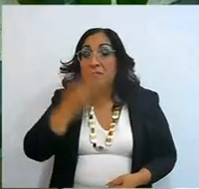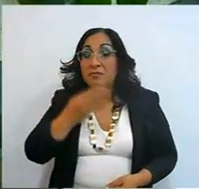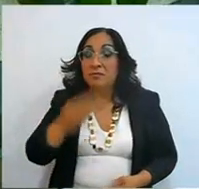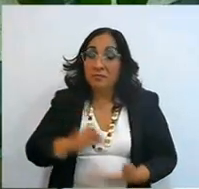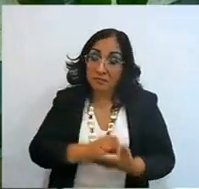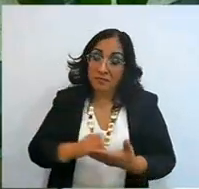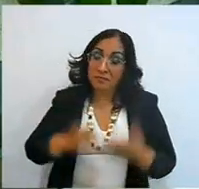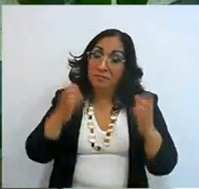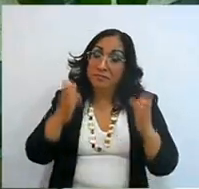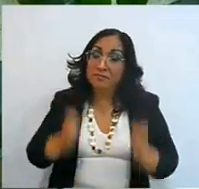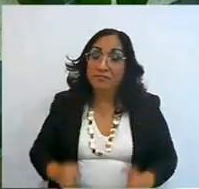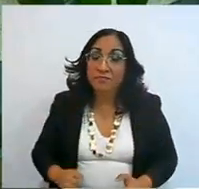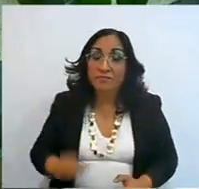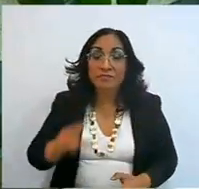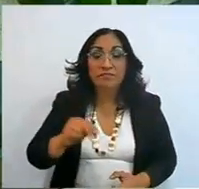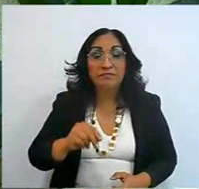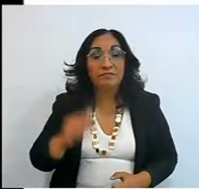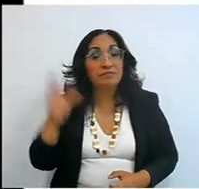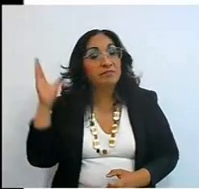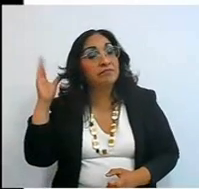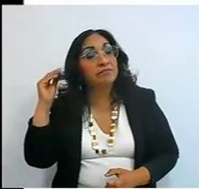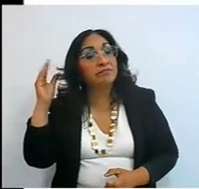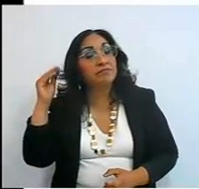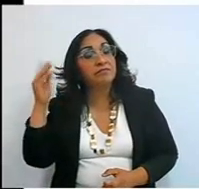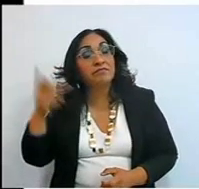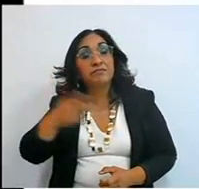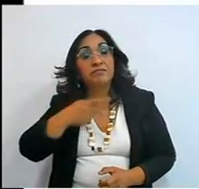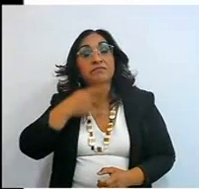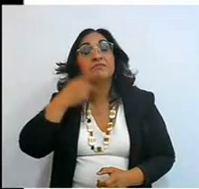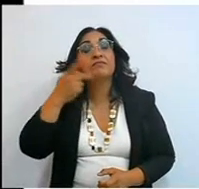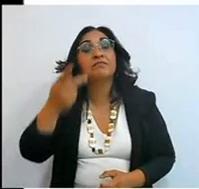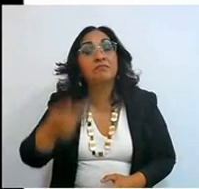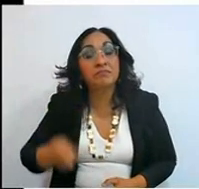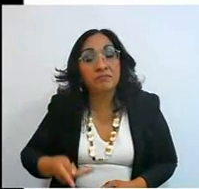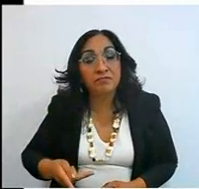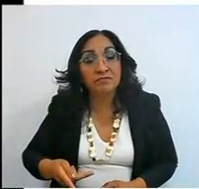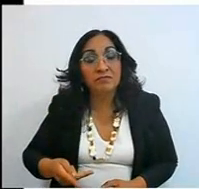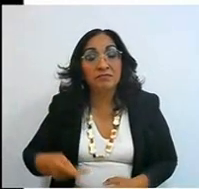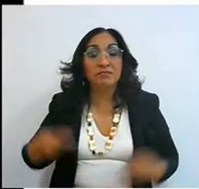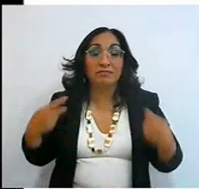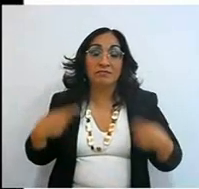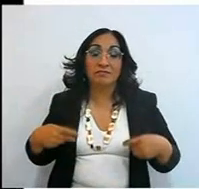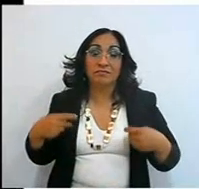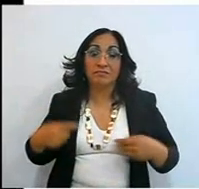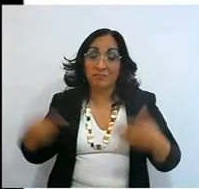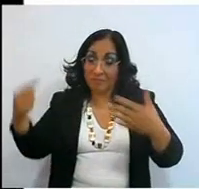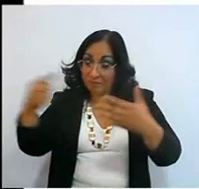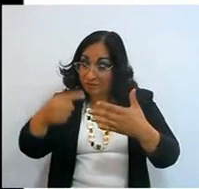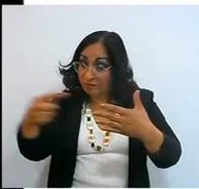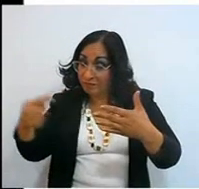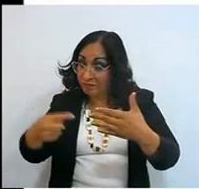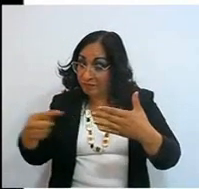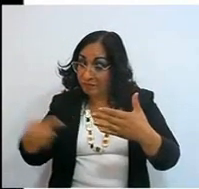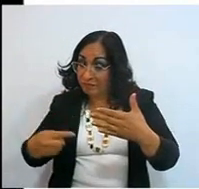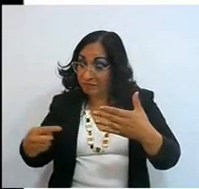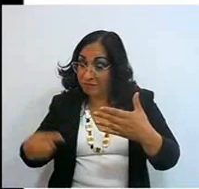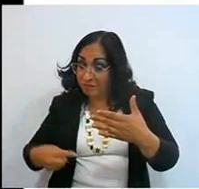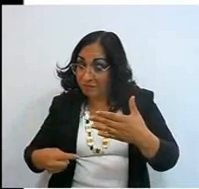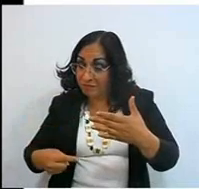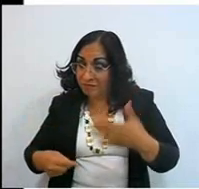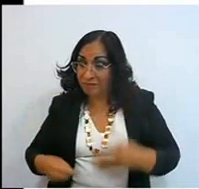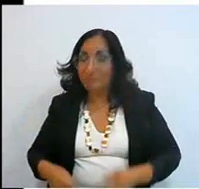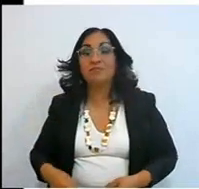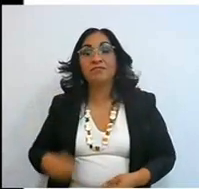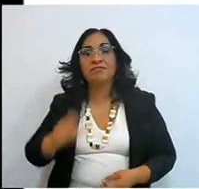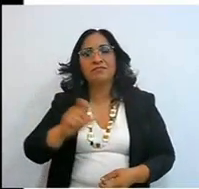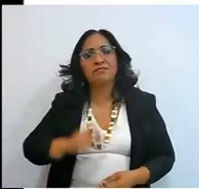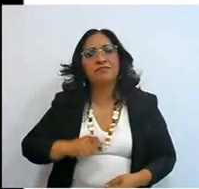I did not listen to the voice of those who instructed me, and to those who taught me I did not incline my ear!"